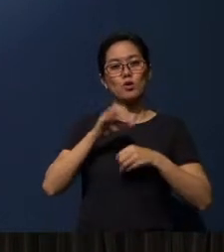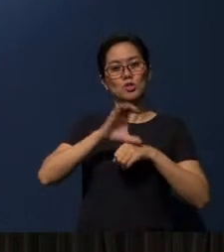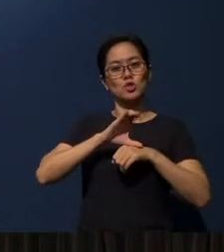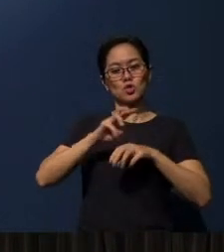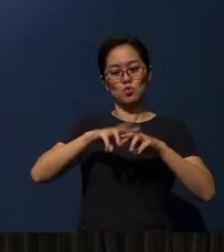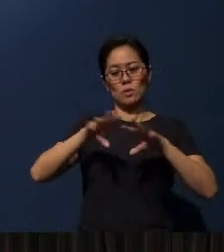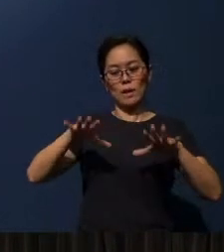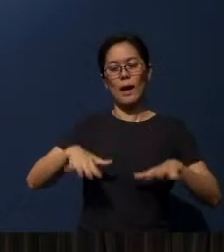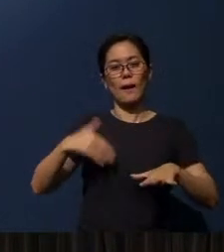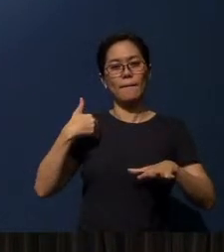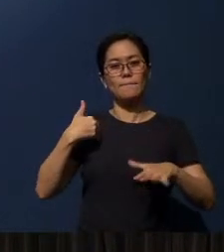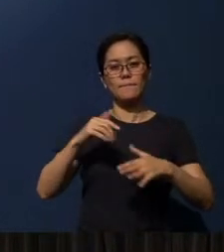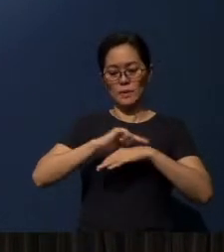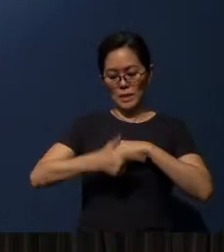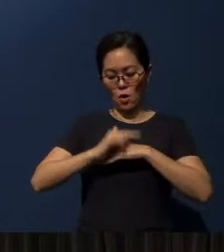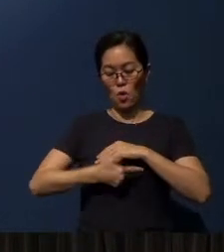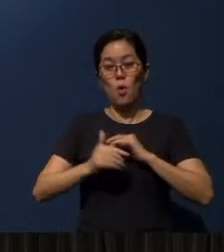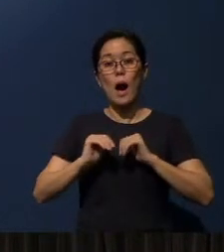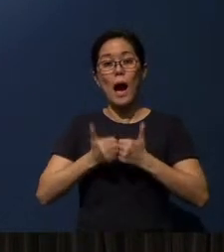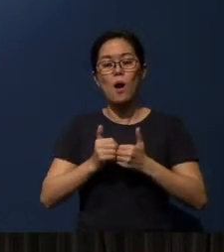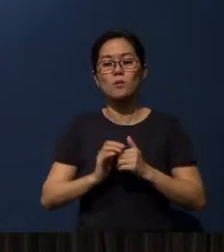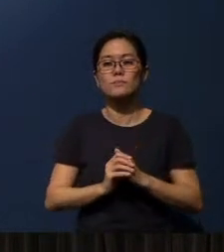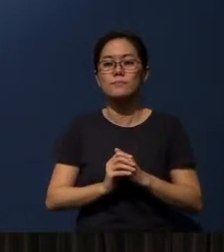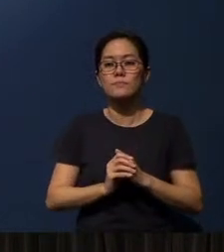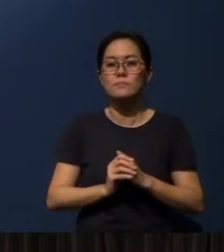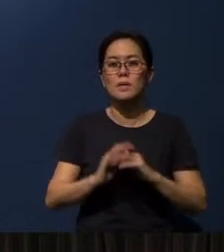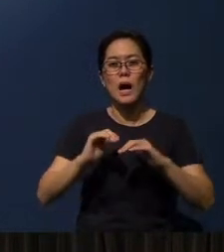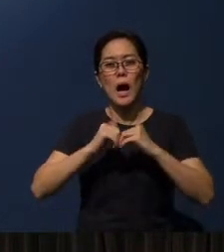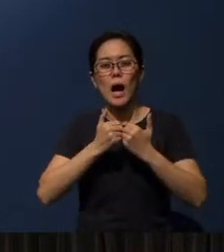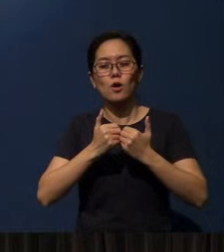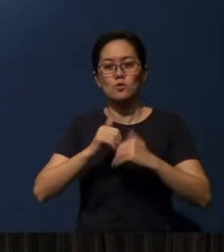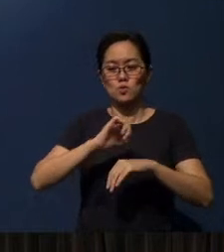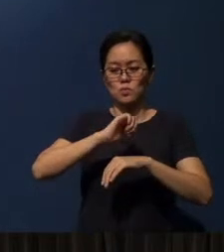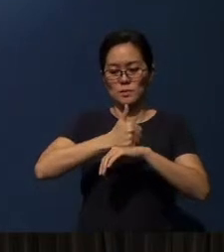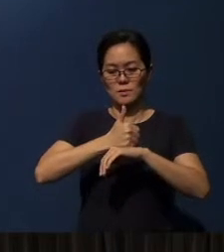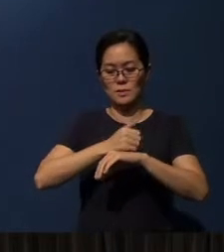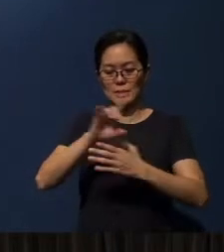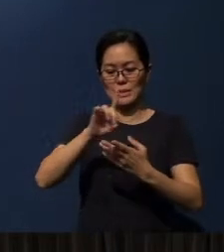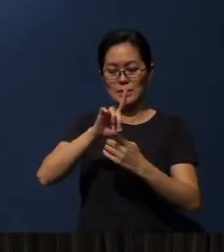teach you how to download these things, how to set the dates for yourself to monitor